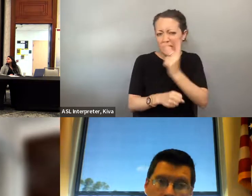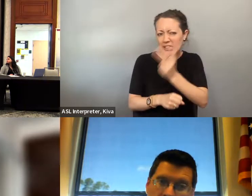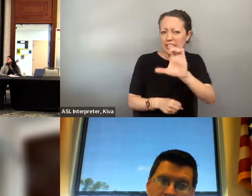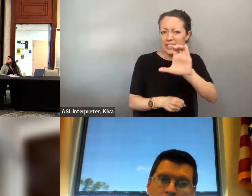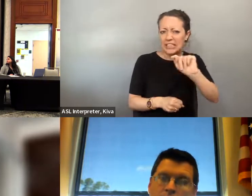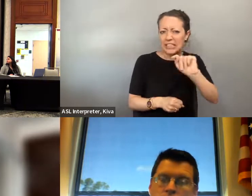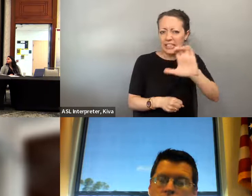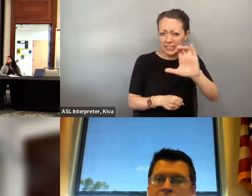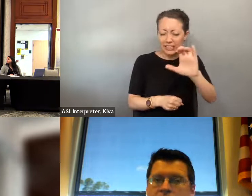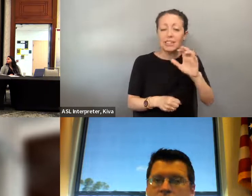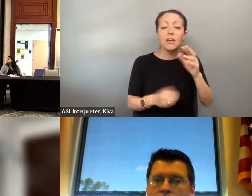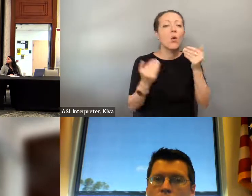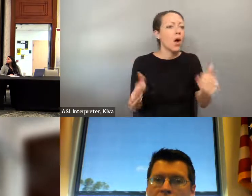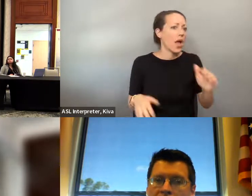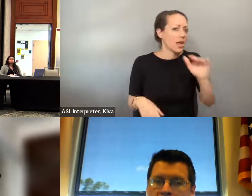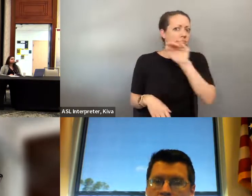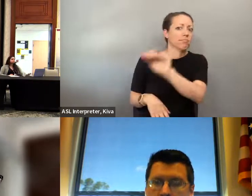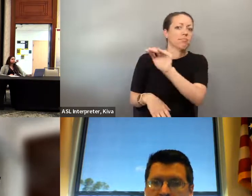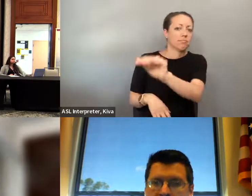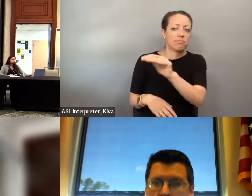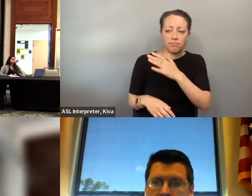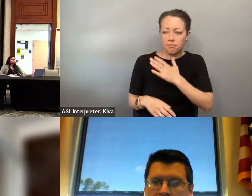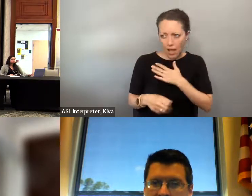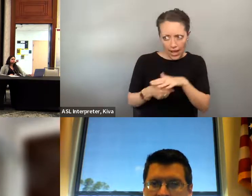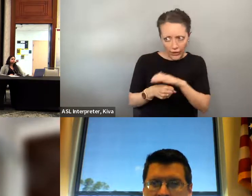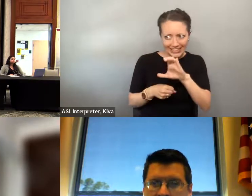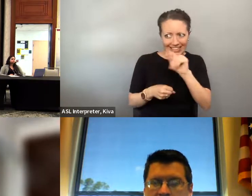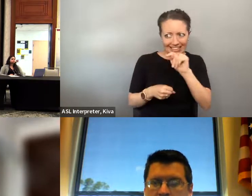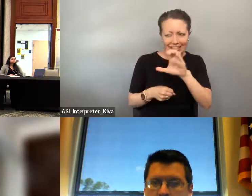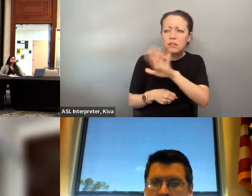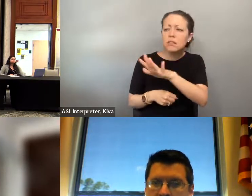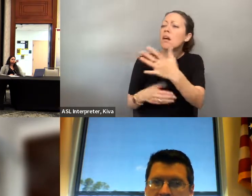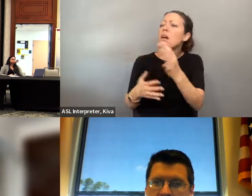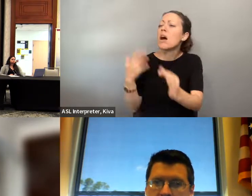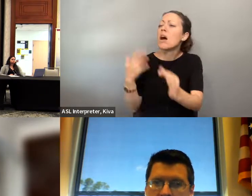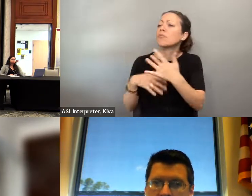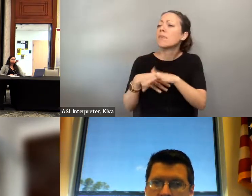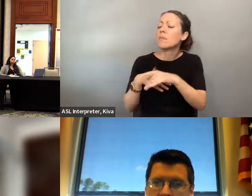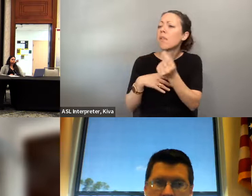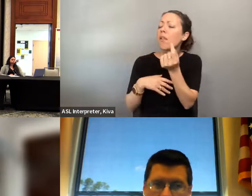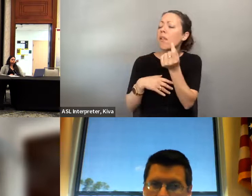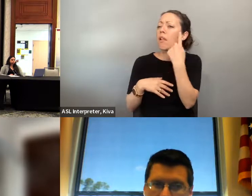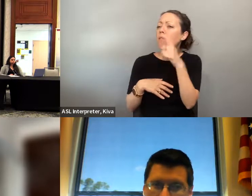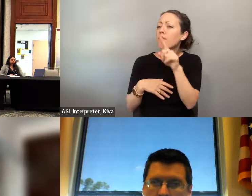with are called community transportation coordinators or the acronym is CTC. I recommend that you reach out to them and reach out to them early to identify what kinds